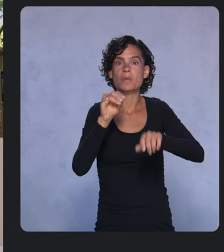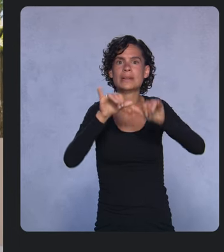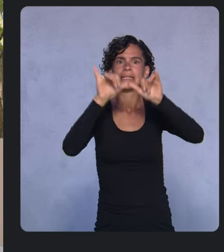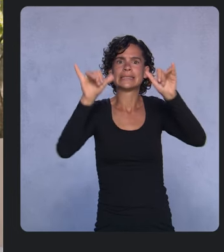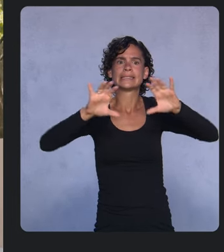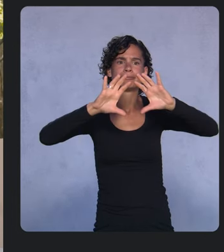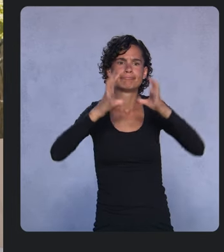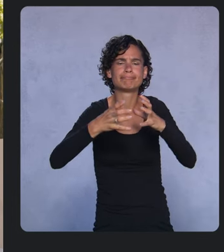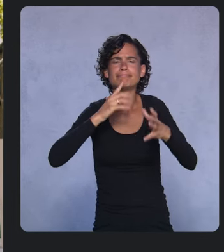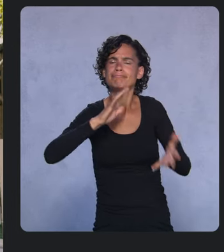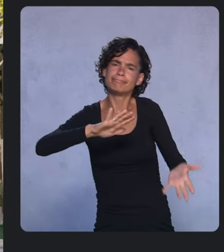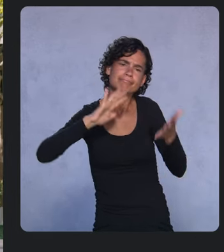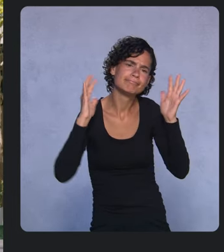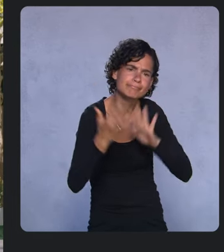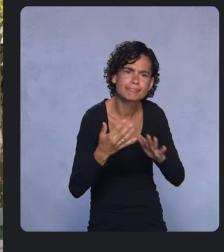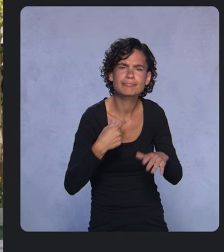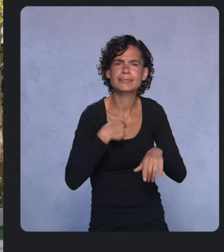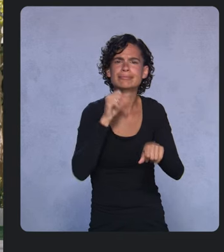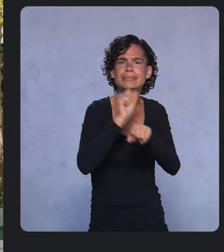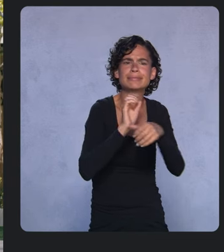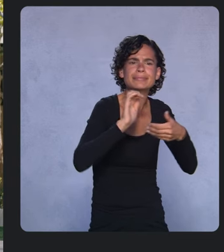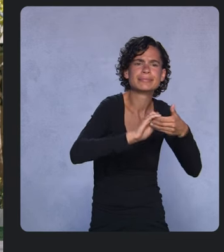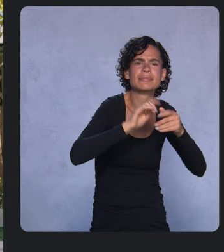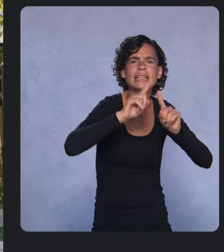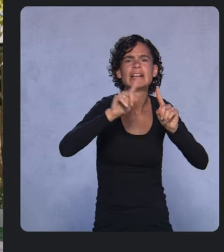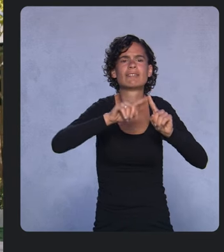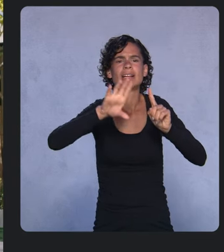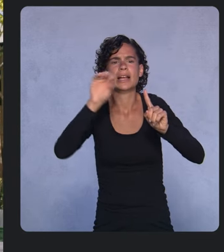to bring richer, more immersive app experiences to the platform.